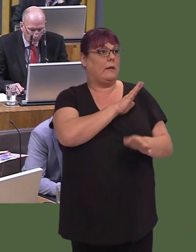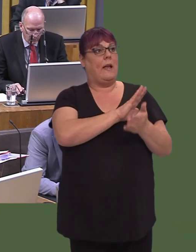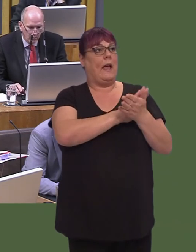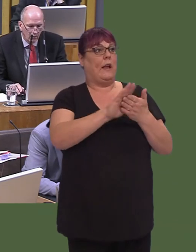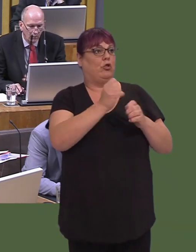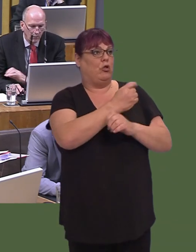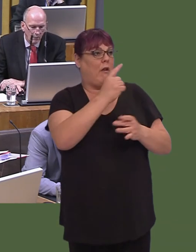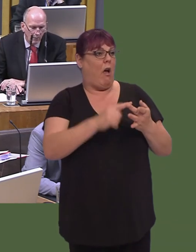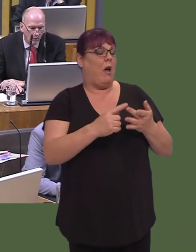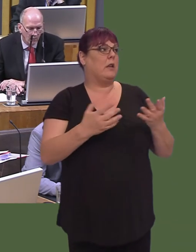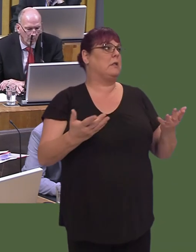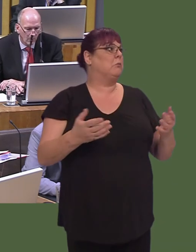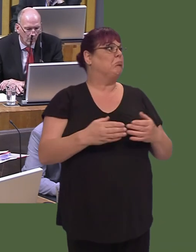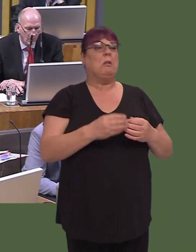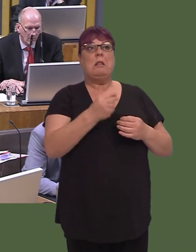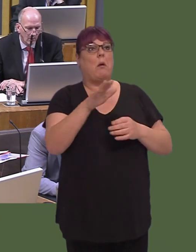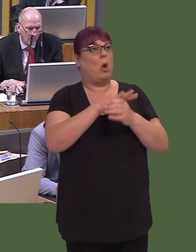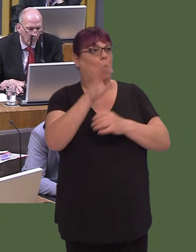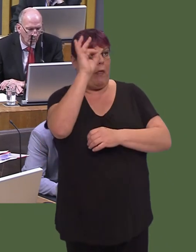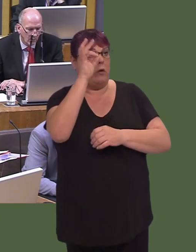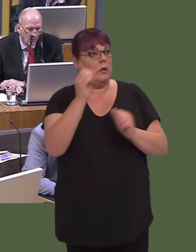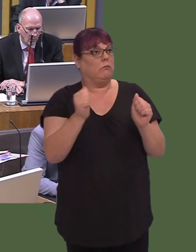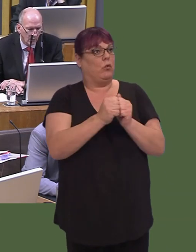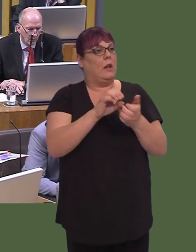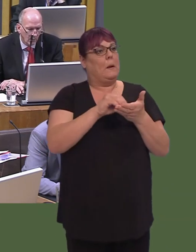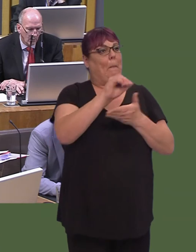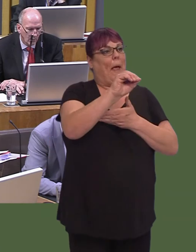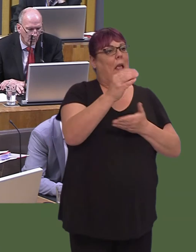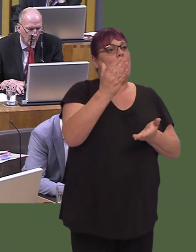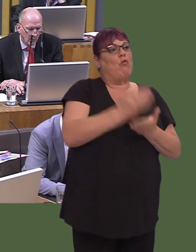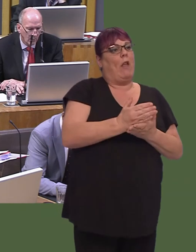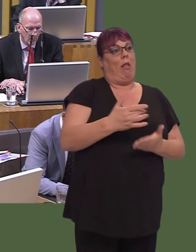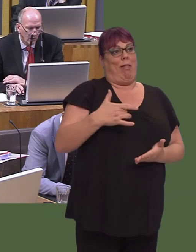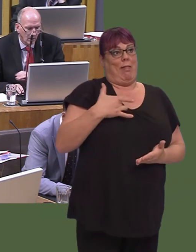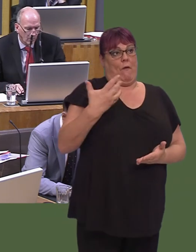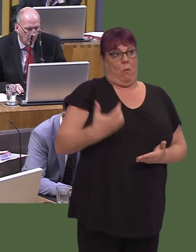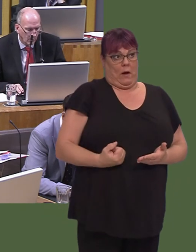authorities, for example, they all pay the real living wage to their own staff.